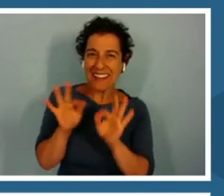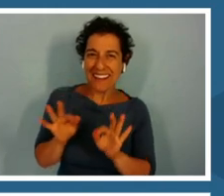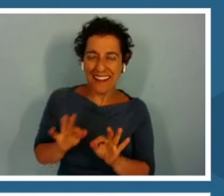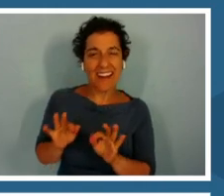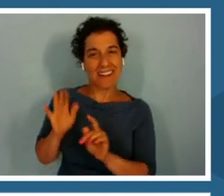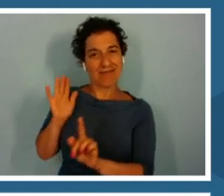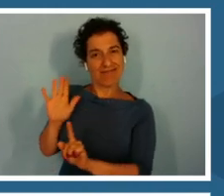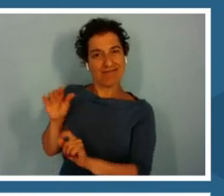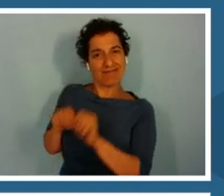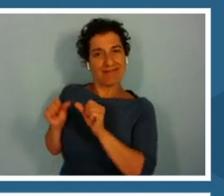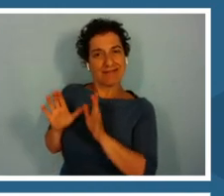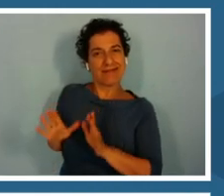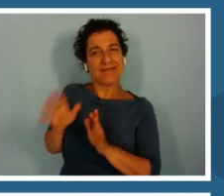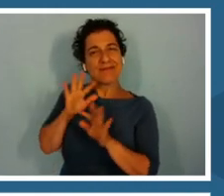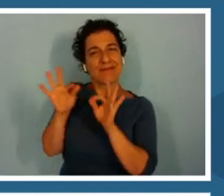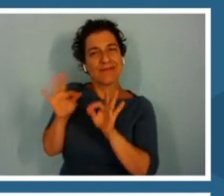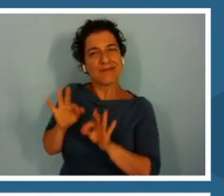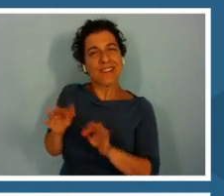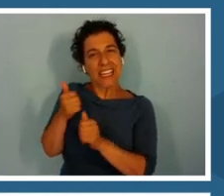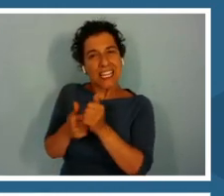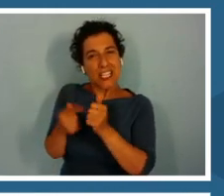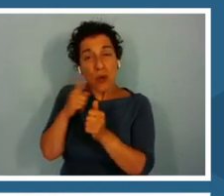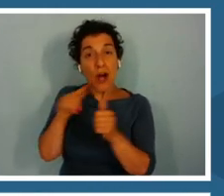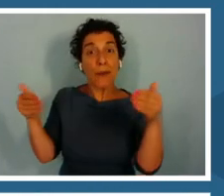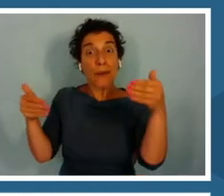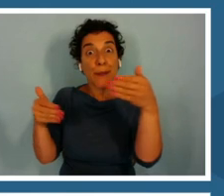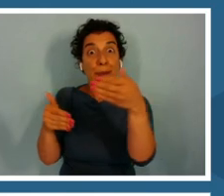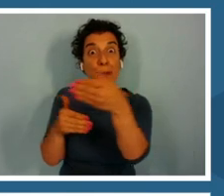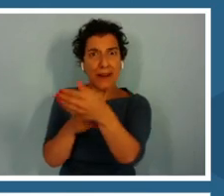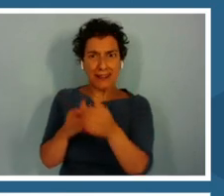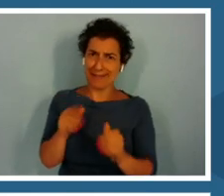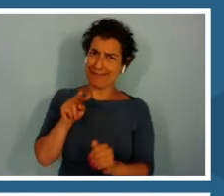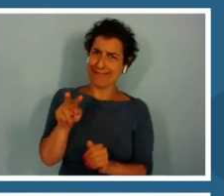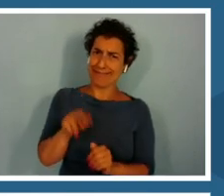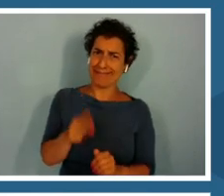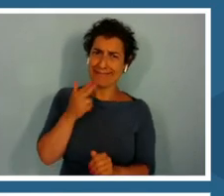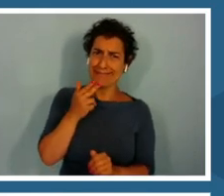You can see how they are swimming around.